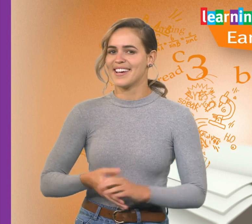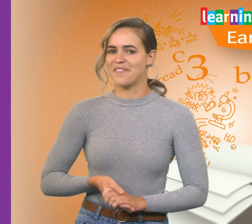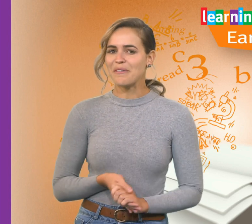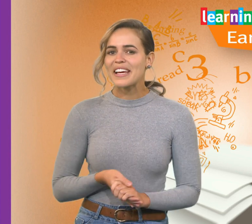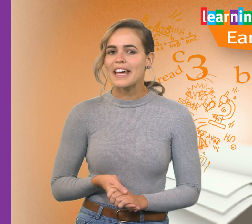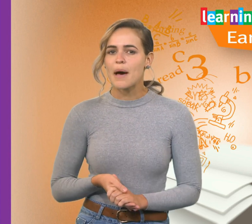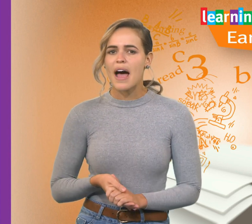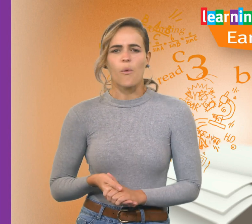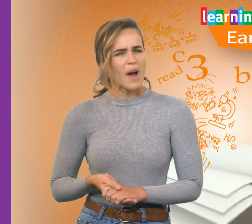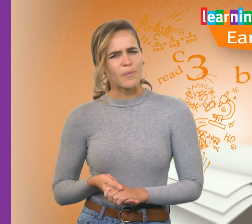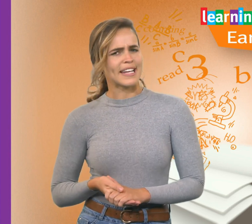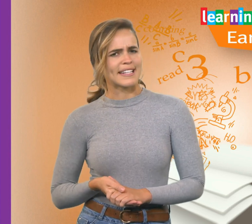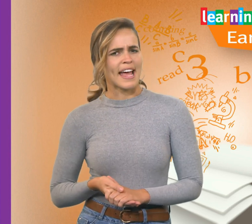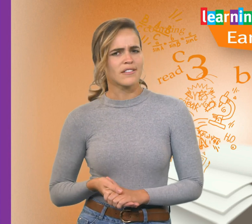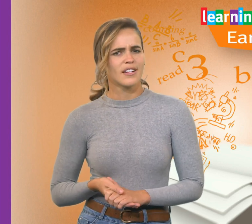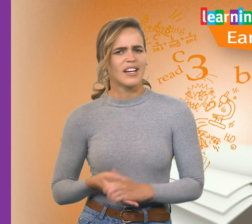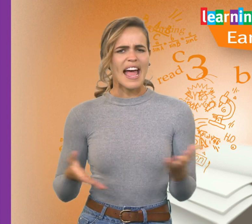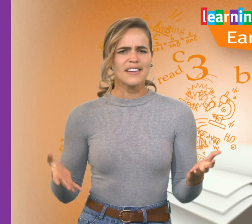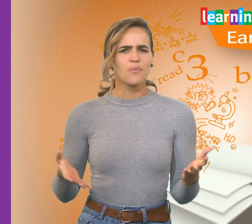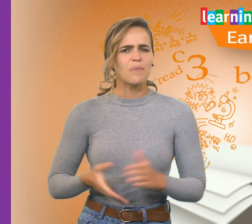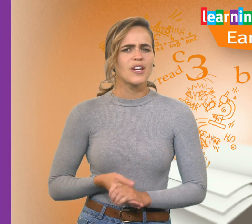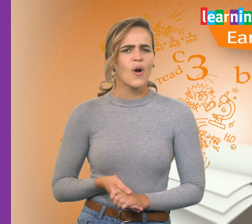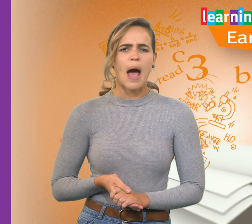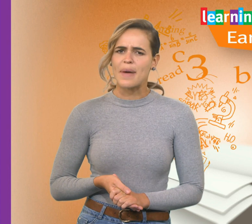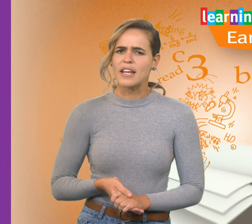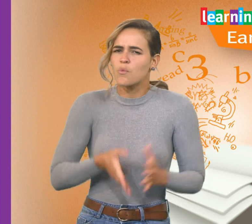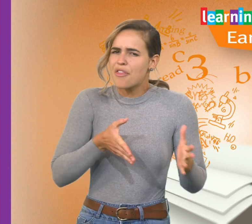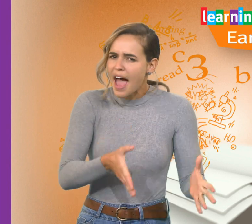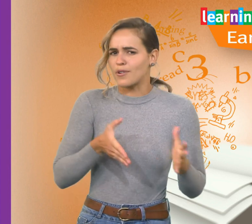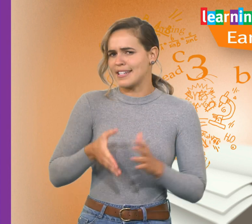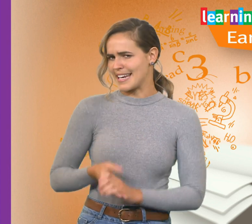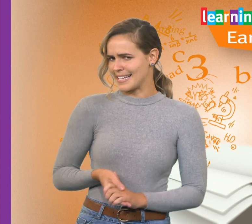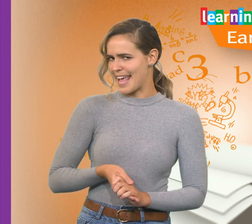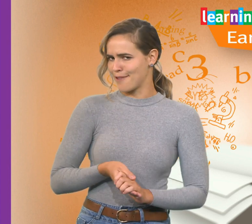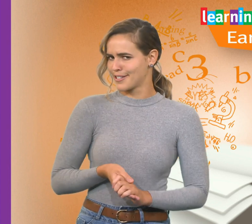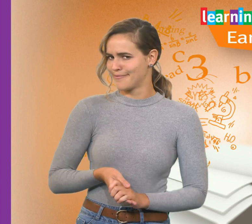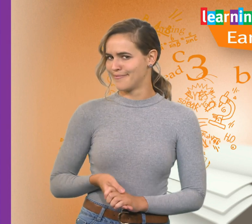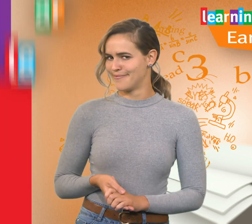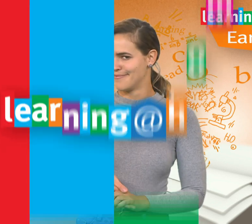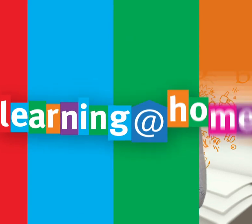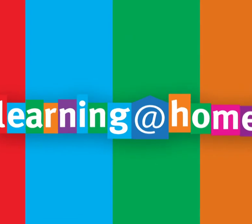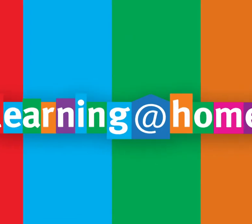We will hear about when we need to count and when we know 'how many', without needing to count.